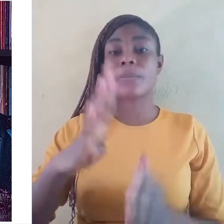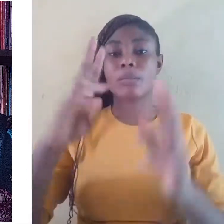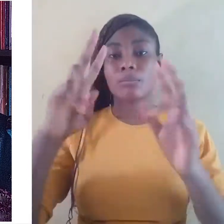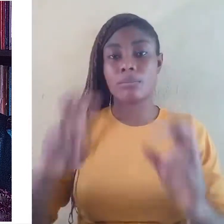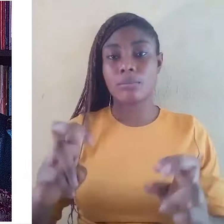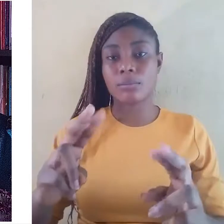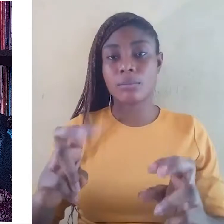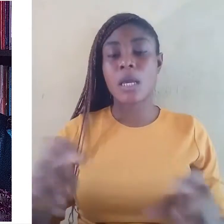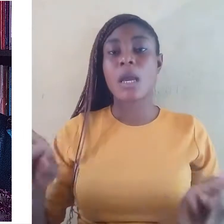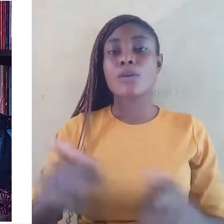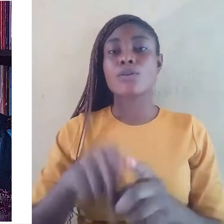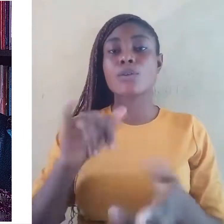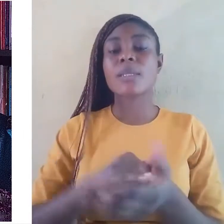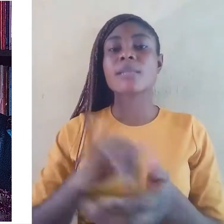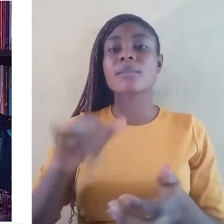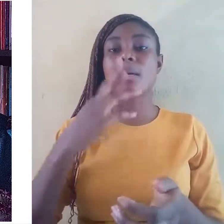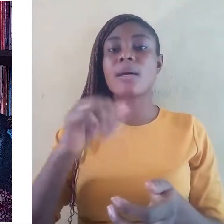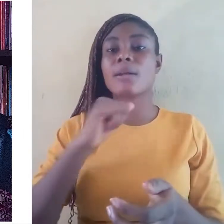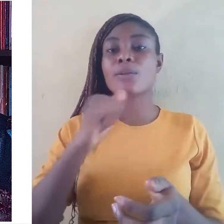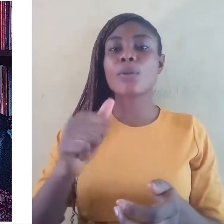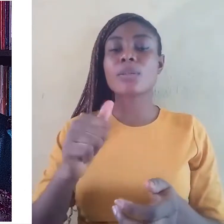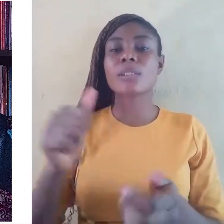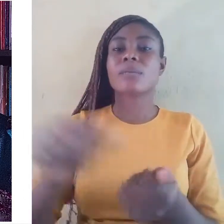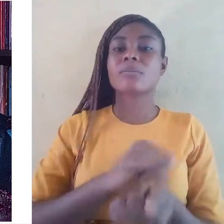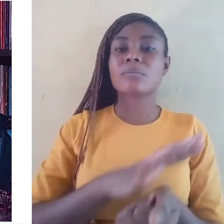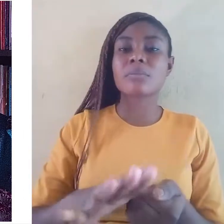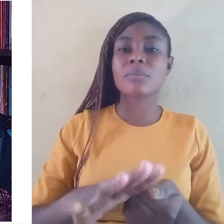not infringed upon unwittingly.